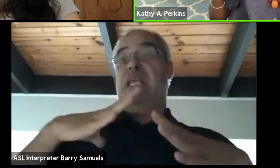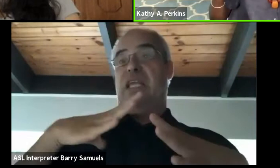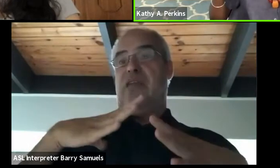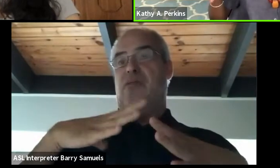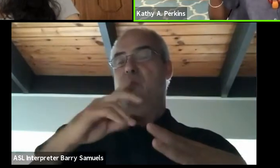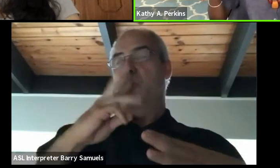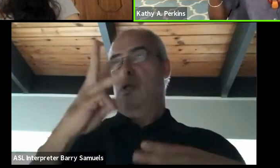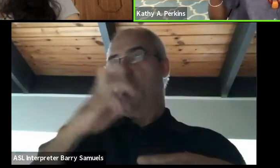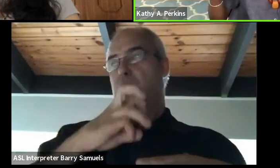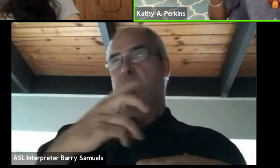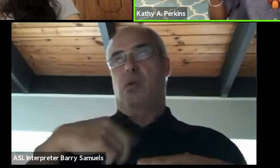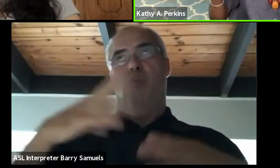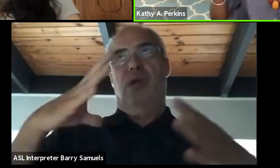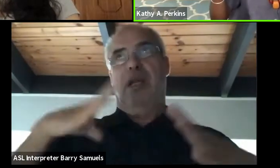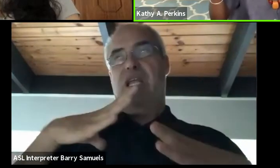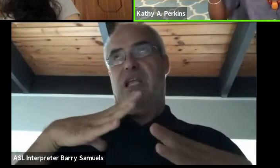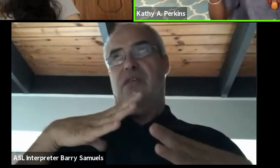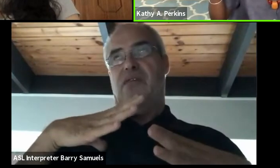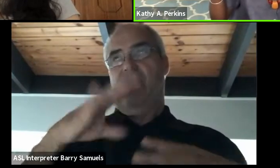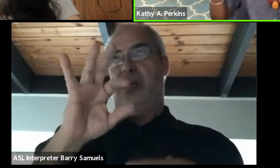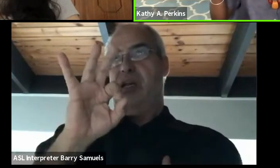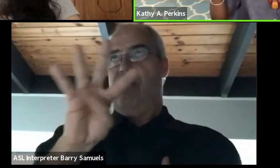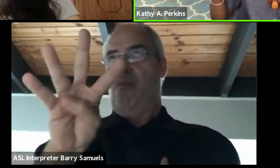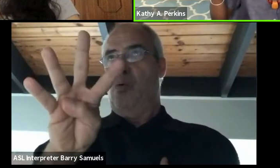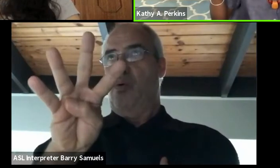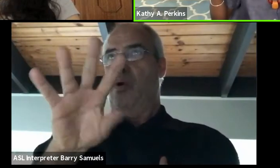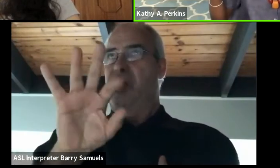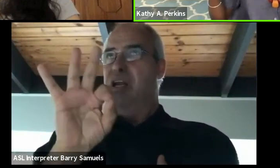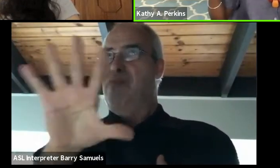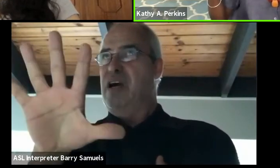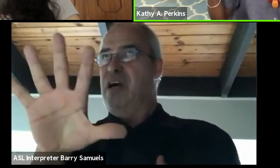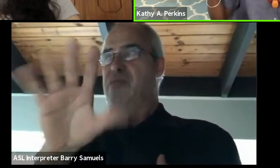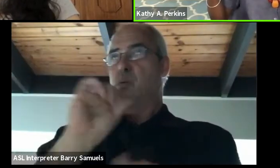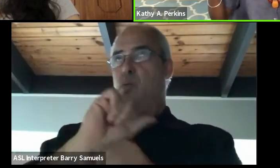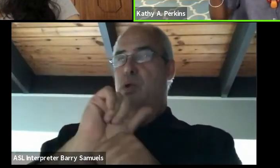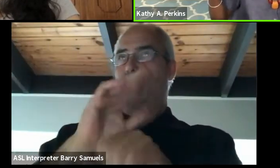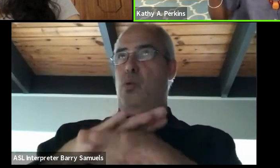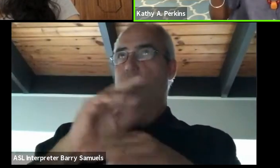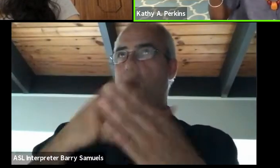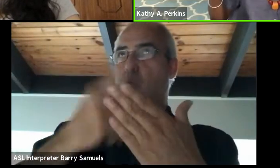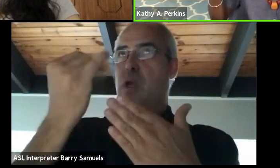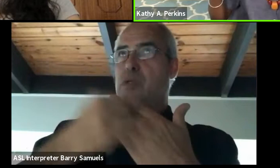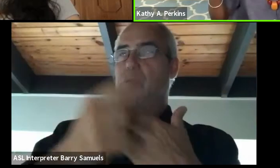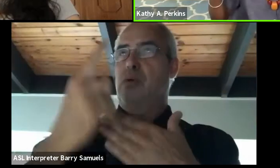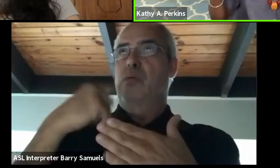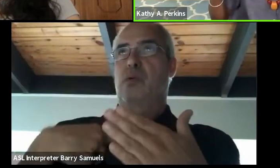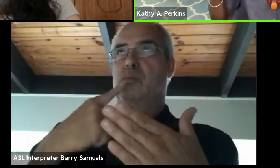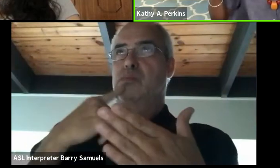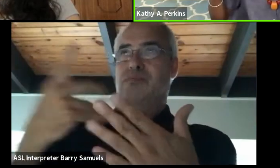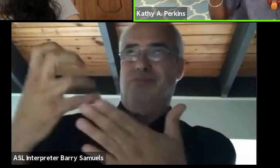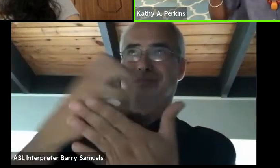I was on leave in '94, '95 working on a project. And I had accrued all these frequent flyer miles